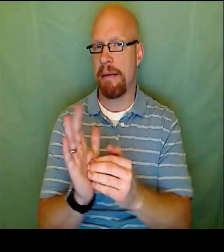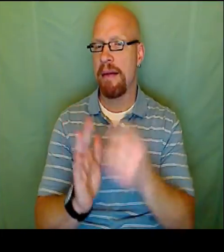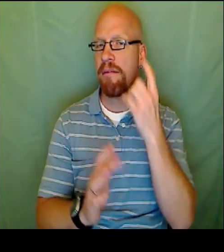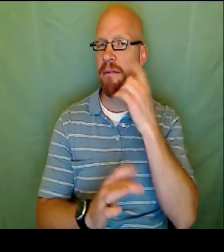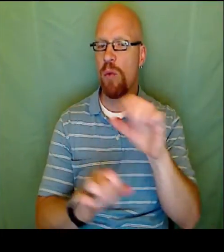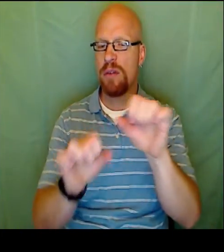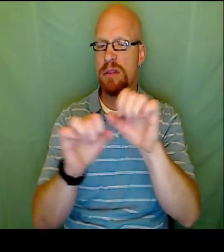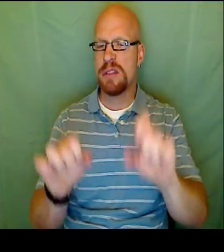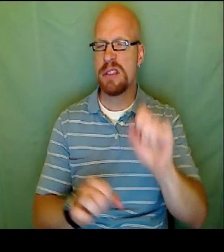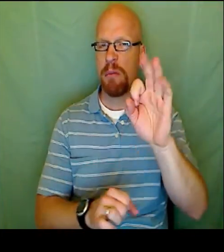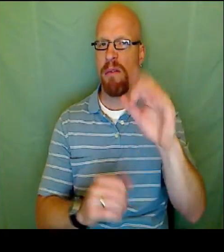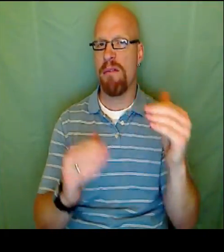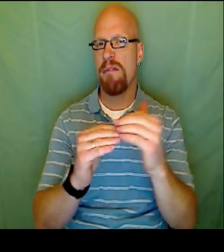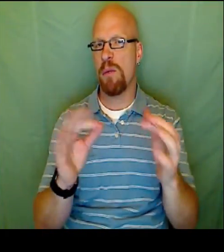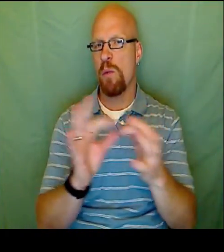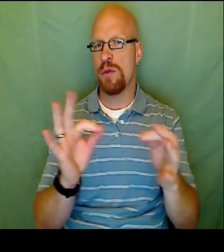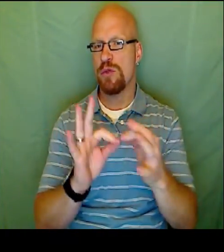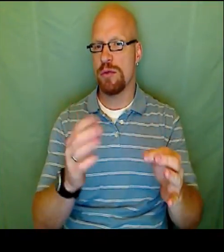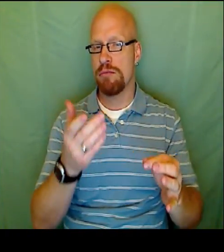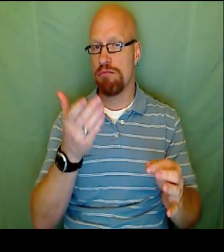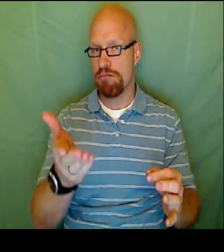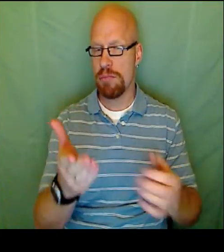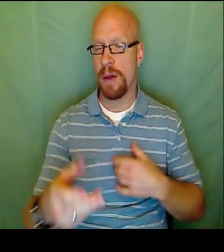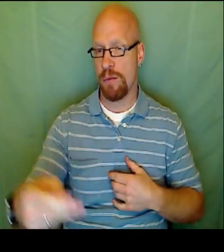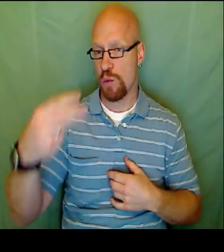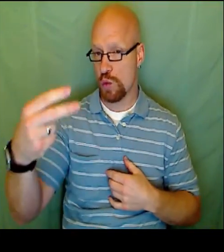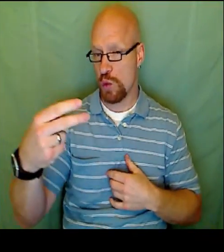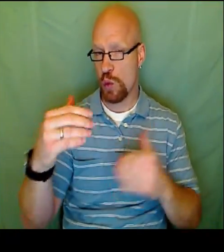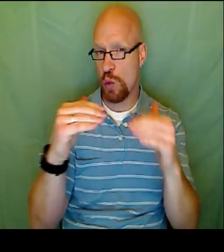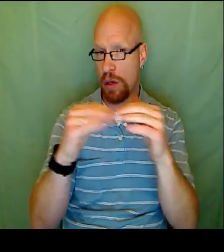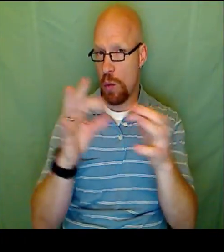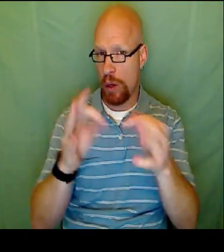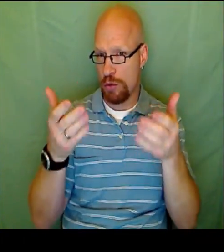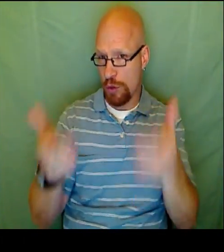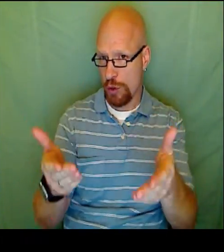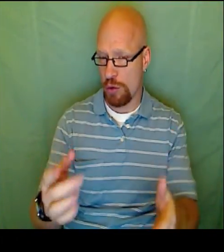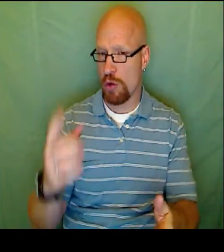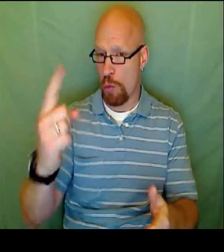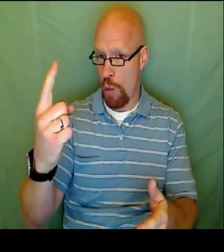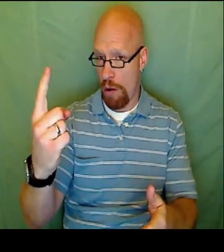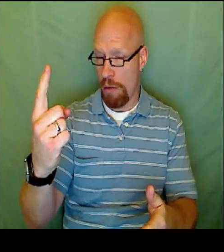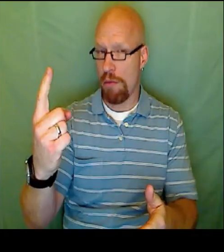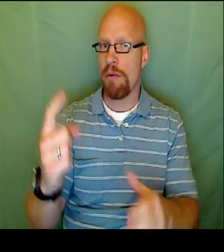For this vlog we are going to use the graphing method again for a system of two equations.